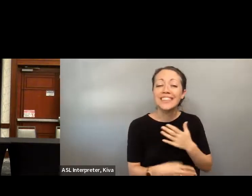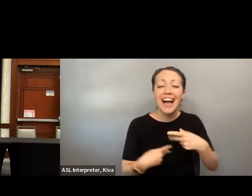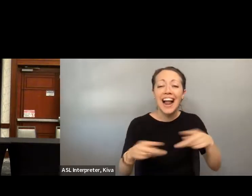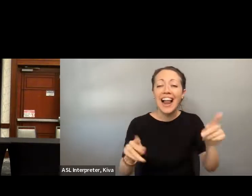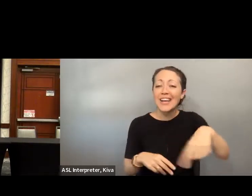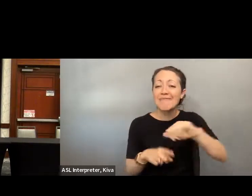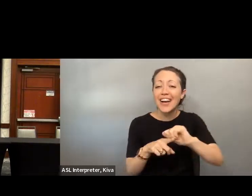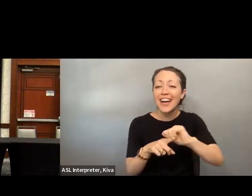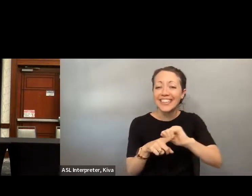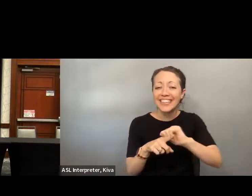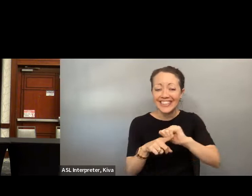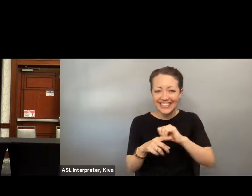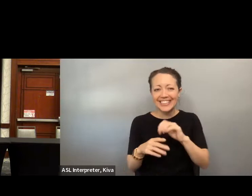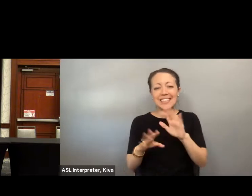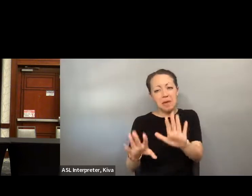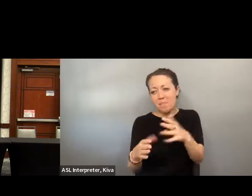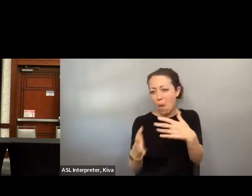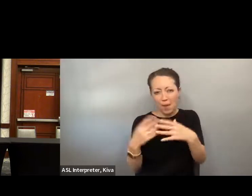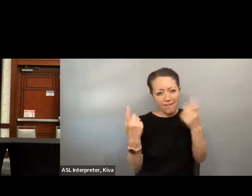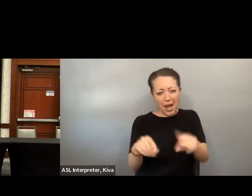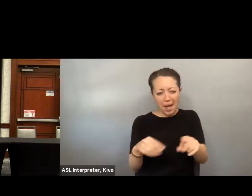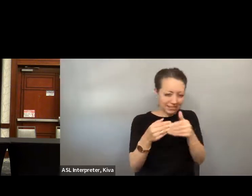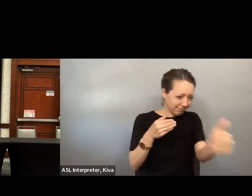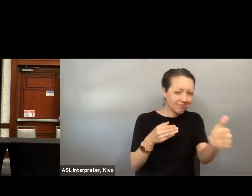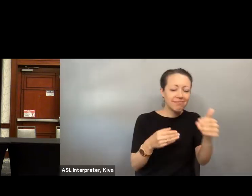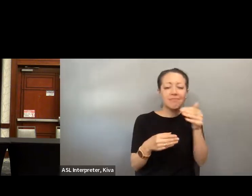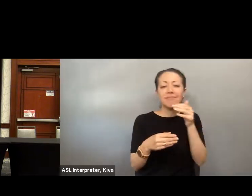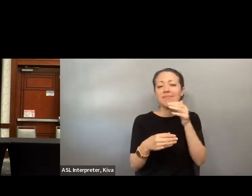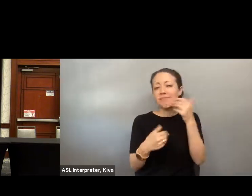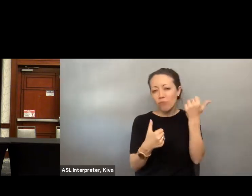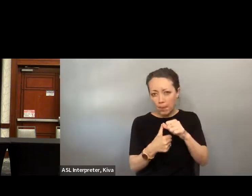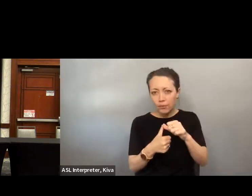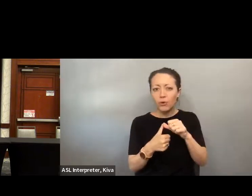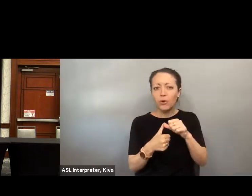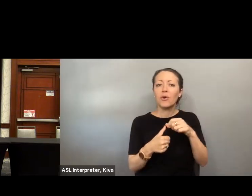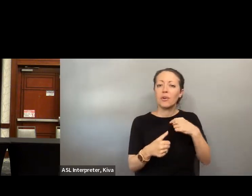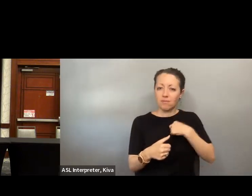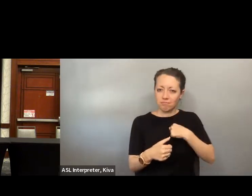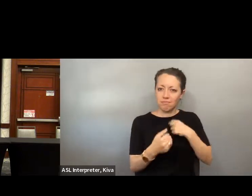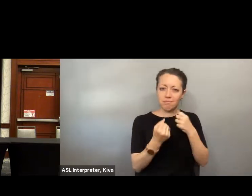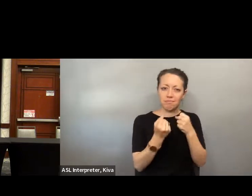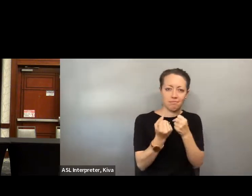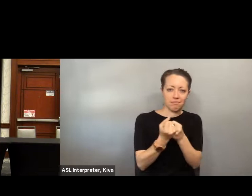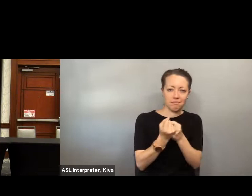questions that you might have or listen as you practice